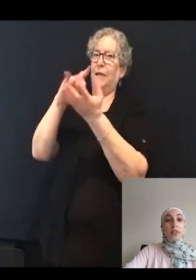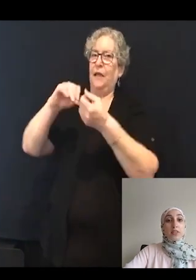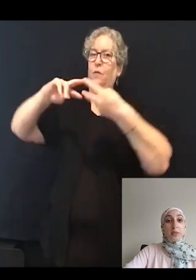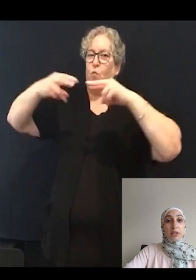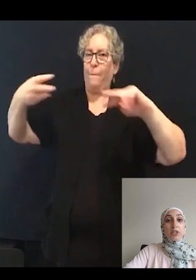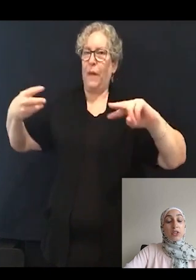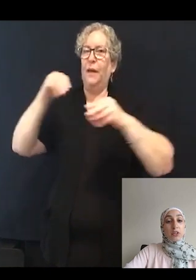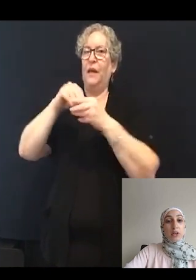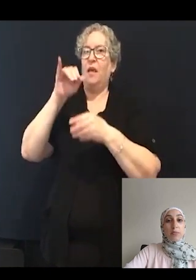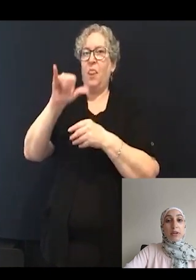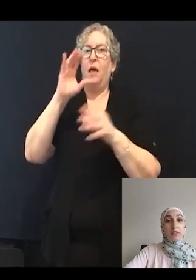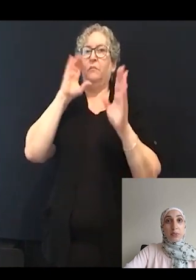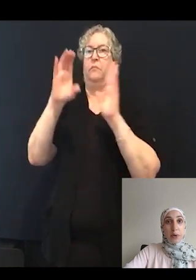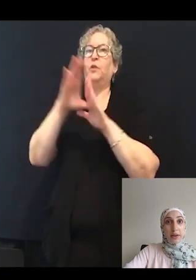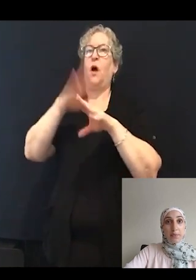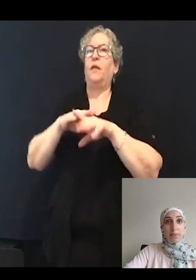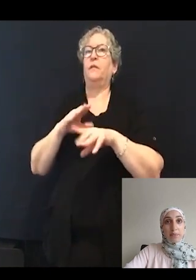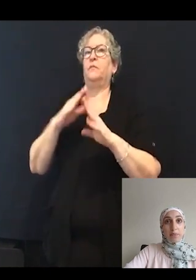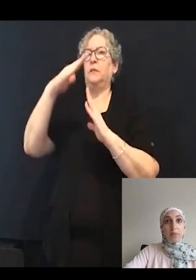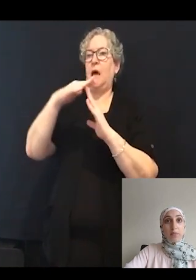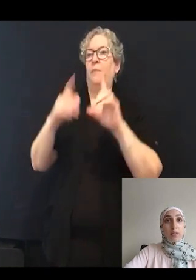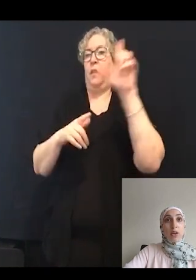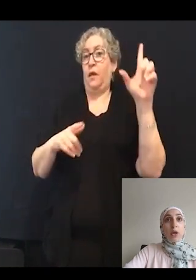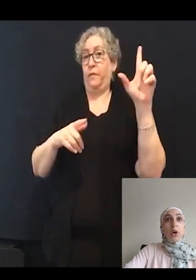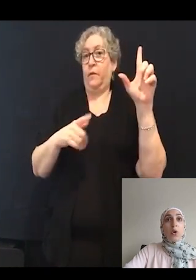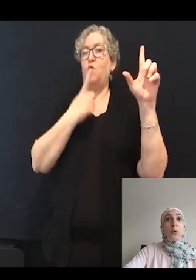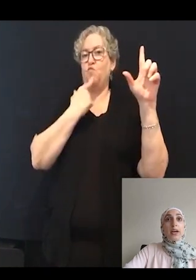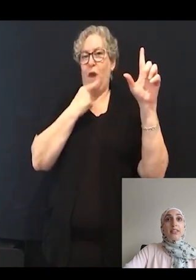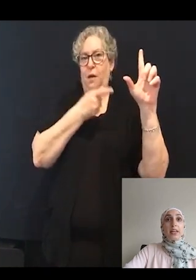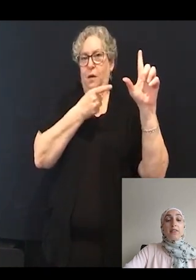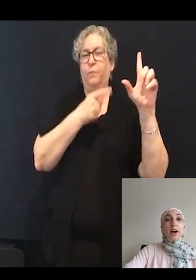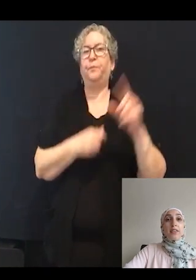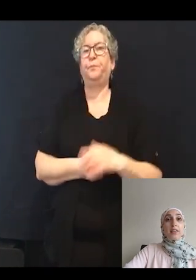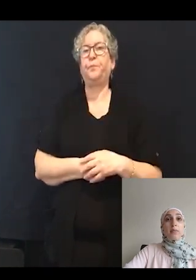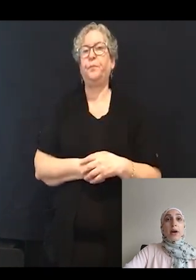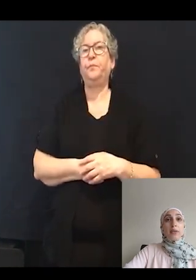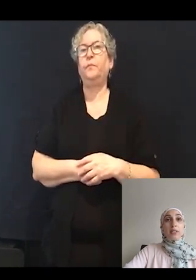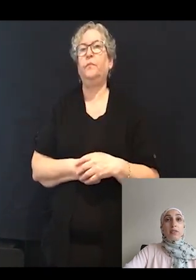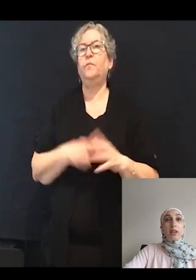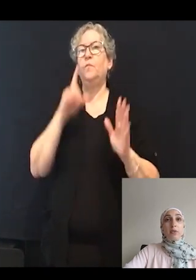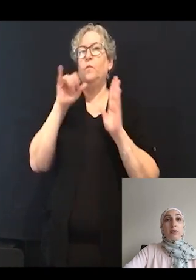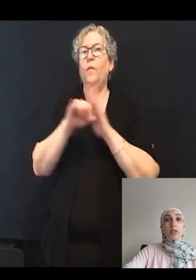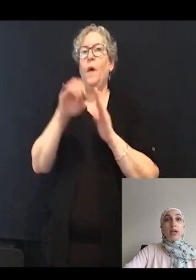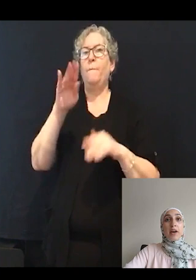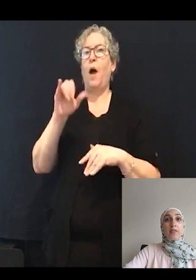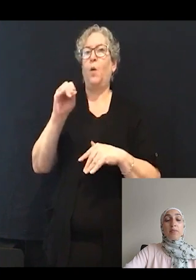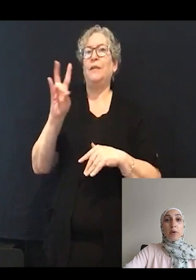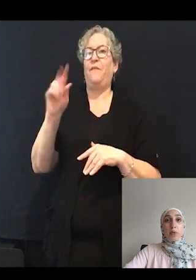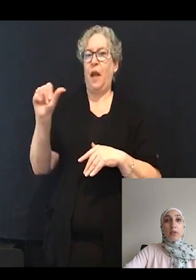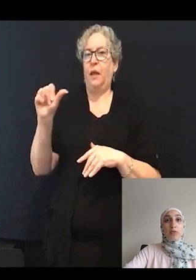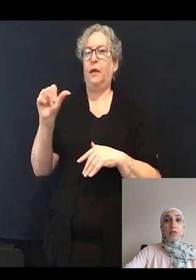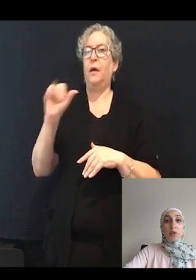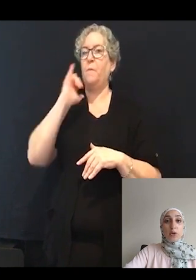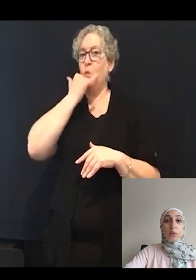in this image on the top left in red. We identified that the MYO7A mutants have both fewer